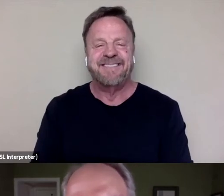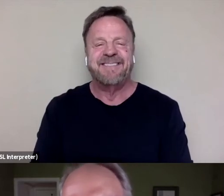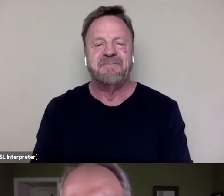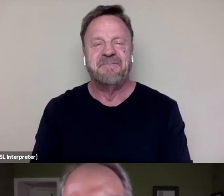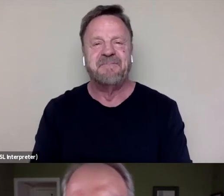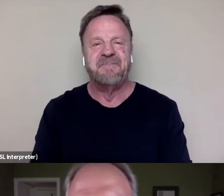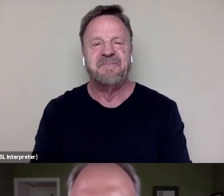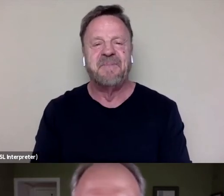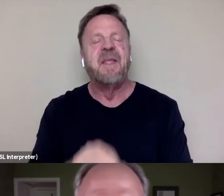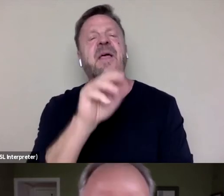Kirby, how about you?